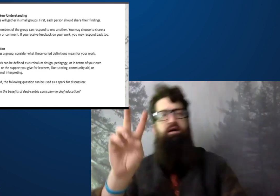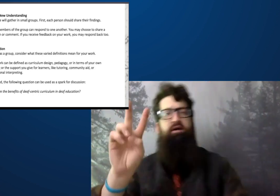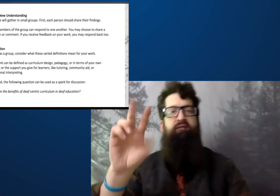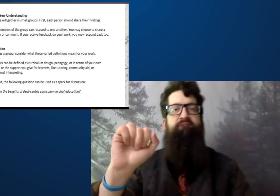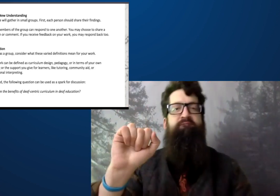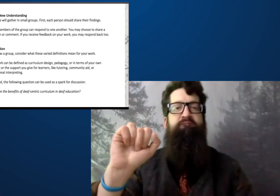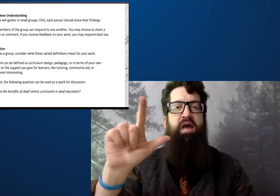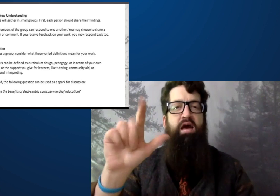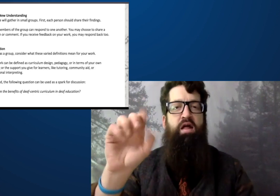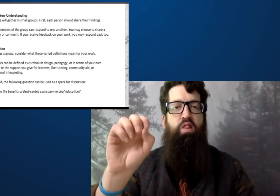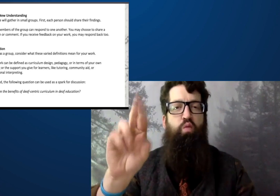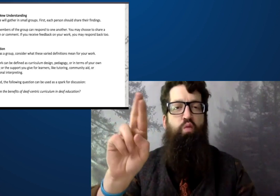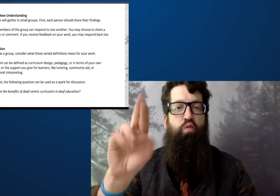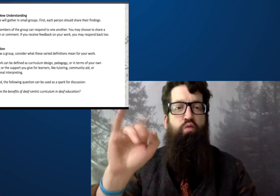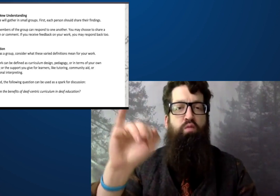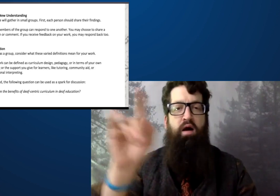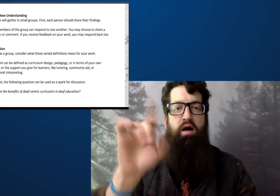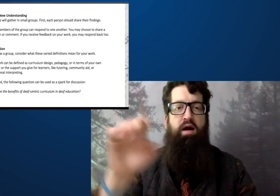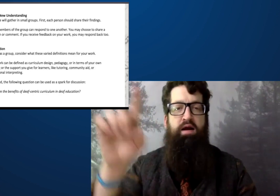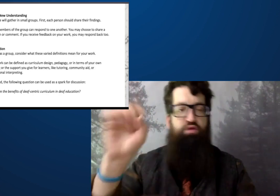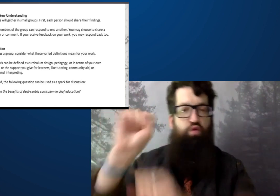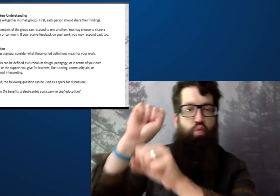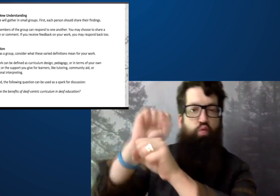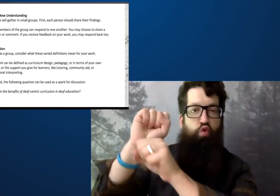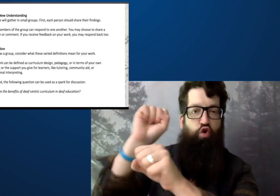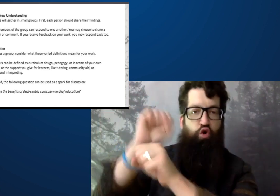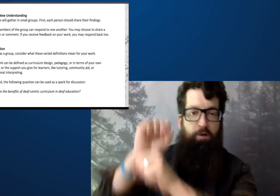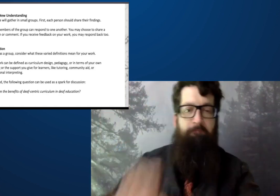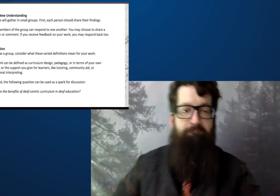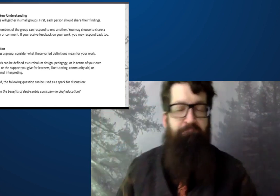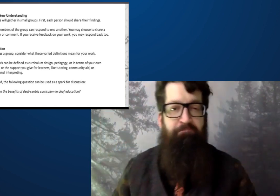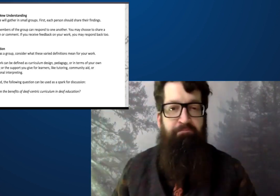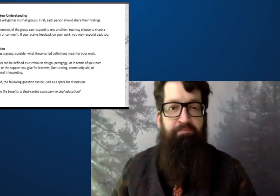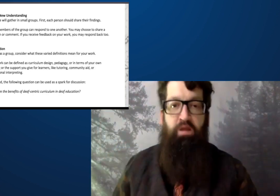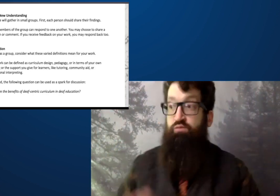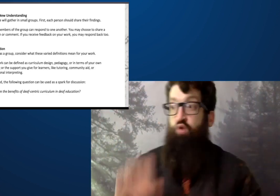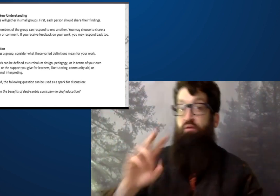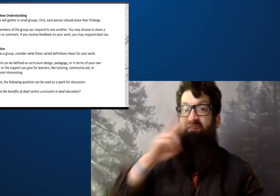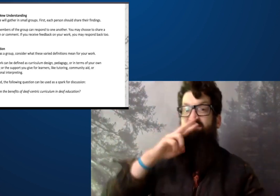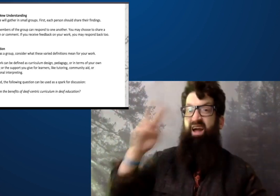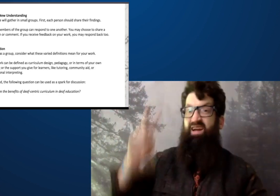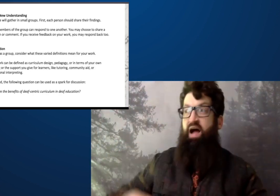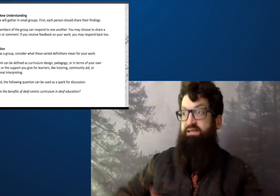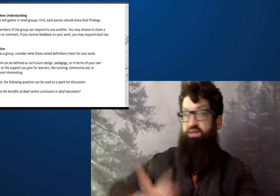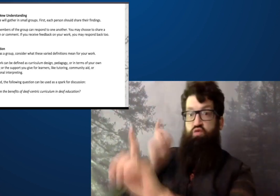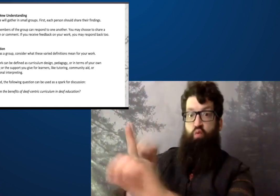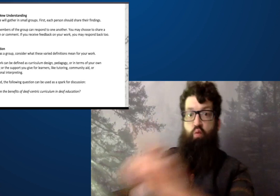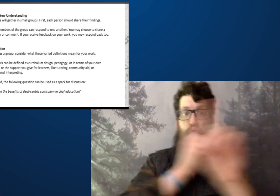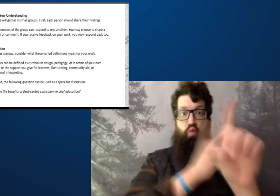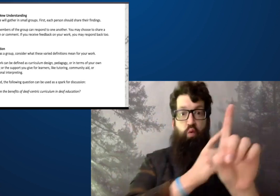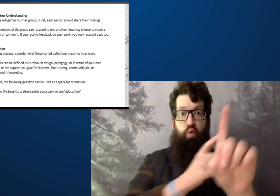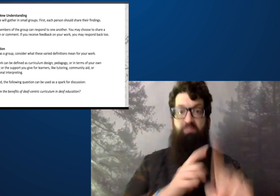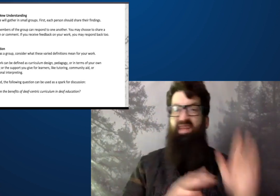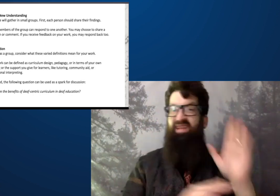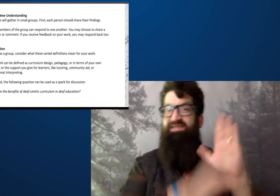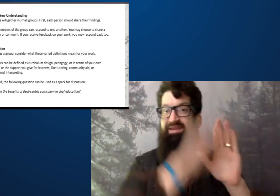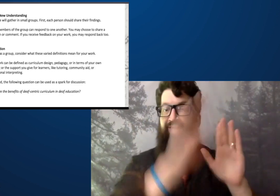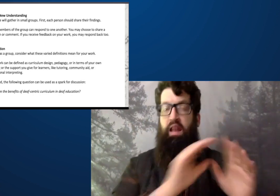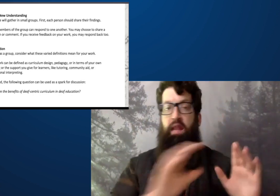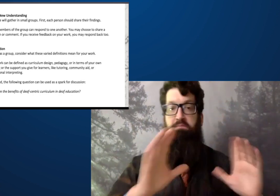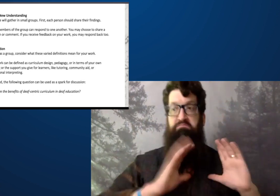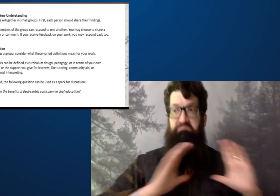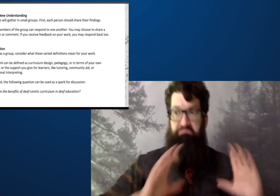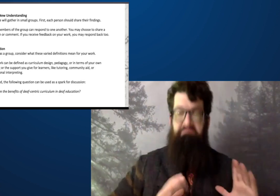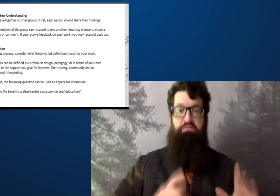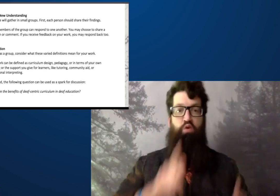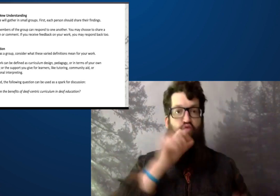and that the values valued, they valued work in their society.